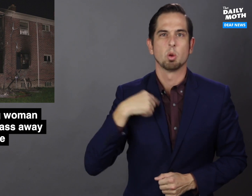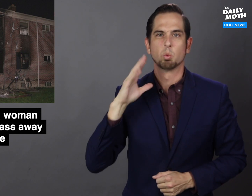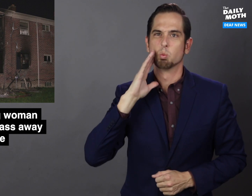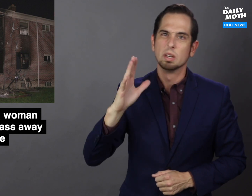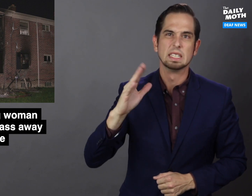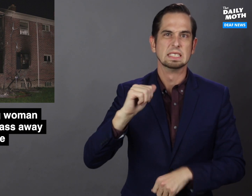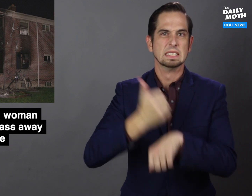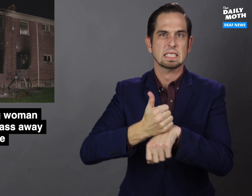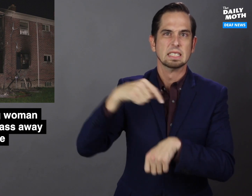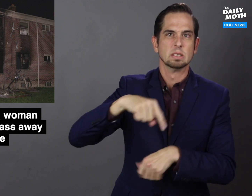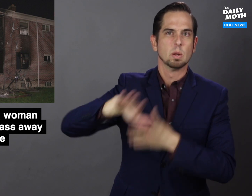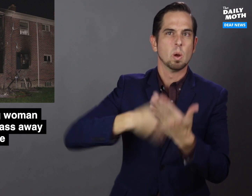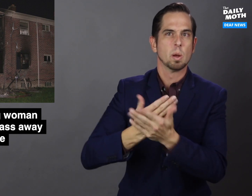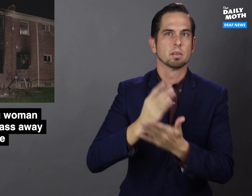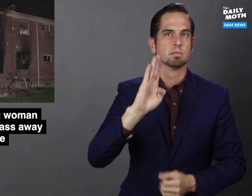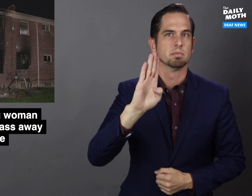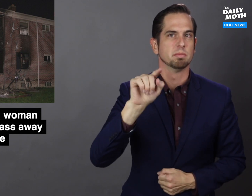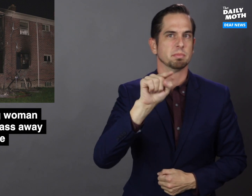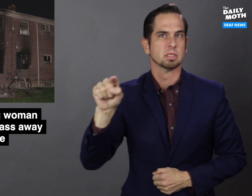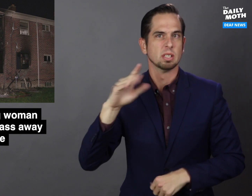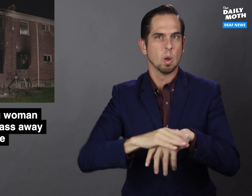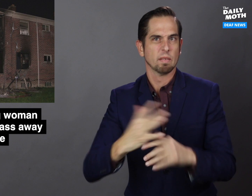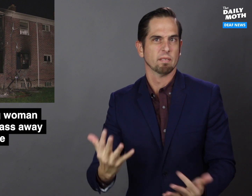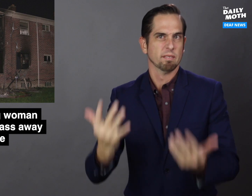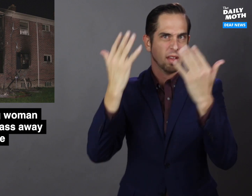"I'll set this whole bi--- on fire"